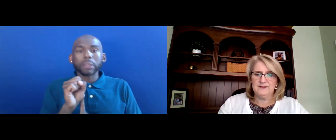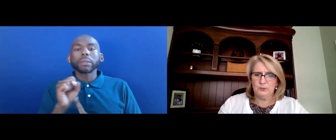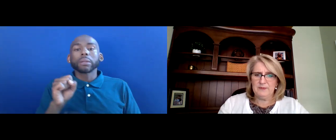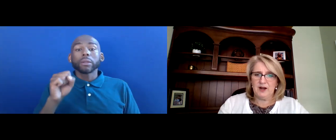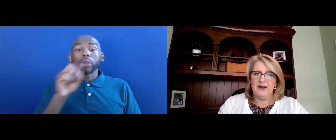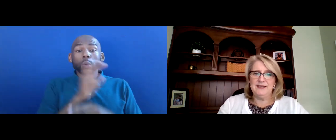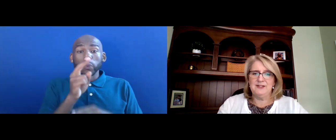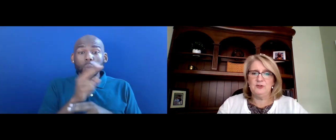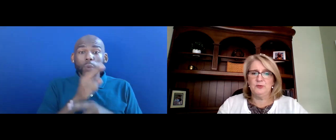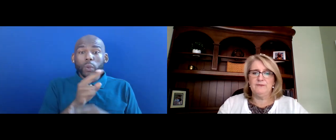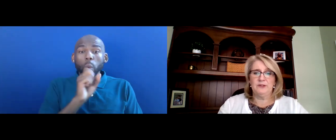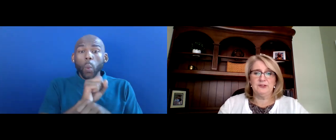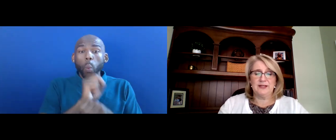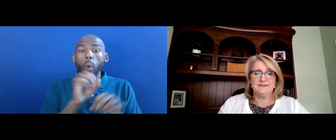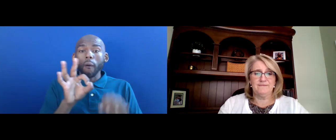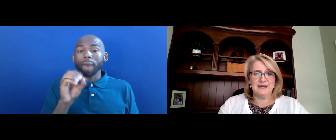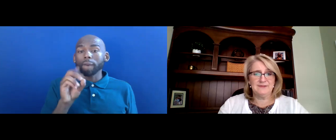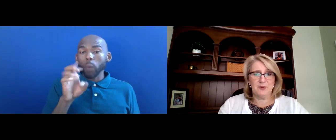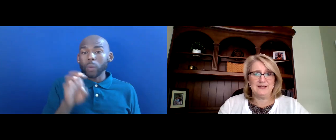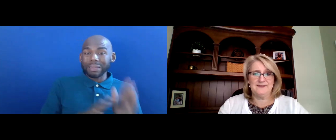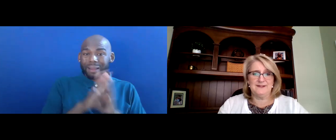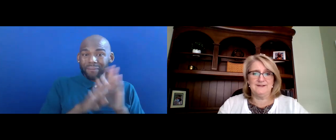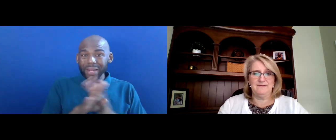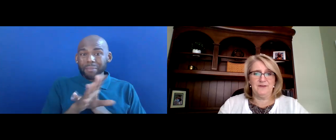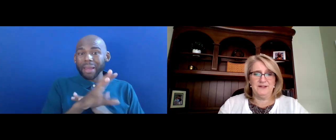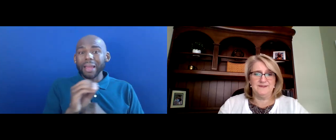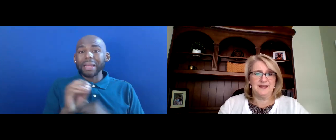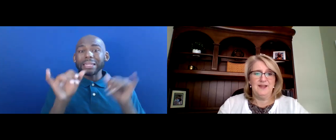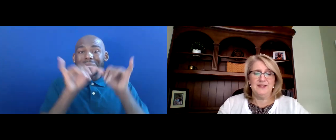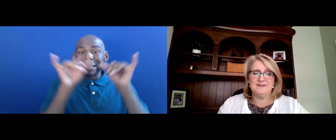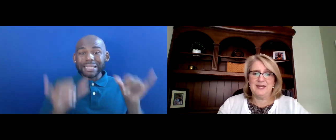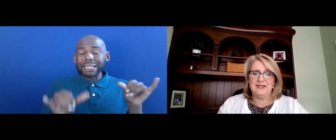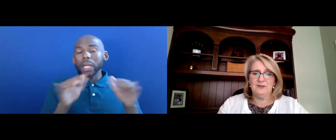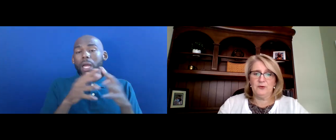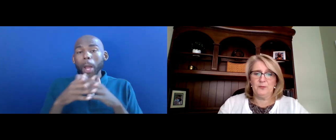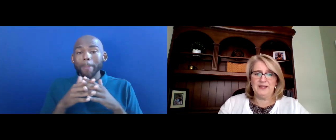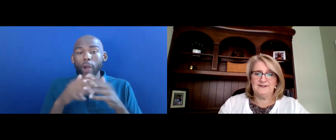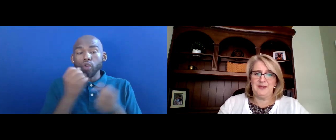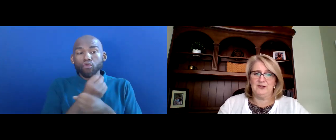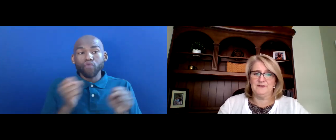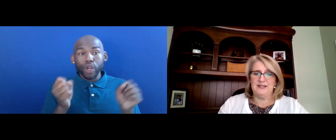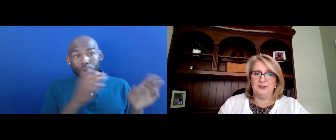THIS WEBINAR AND ISSUE BRIEF WILL ADDRESS EFFECTIVE PRACTICES AND FUNDS THAT STATE AND LOCAL POLICYMAKERS CAN